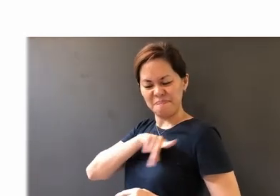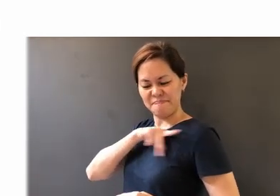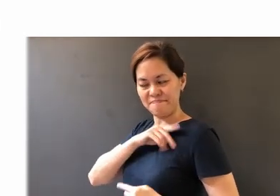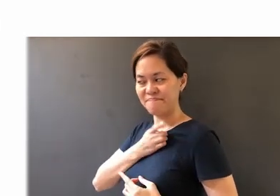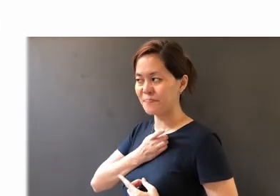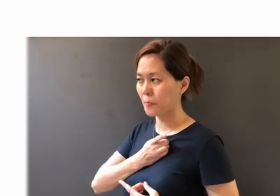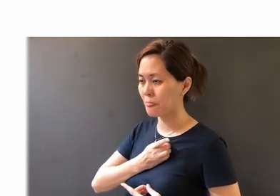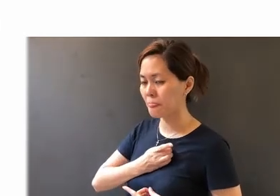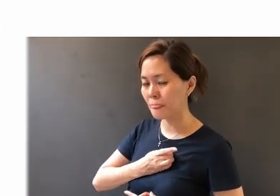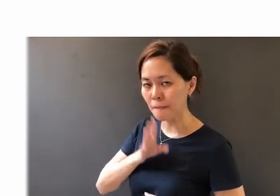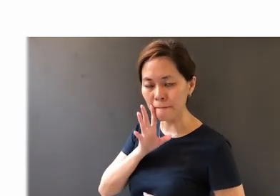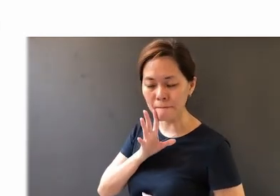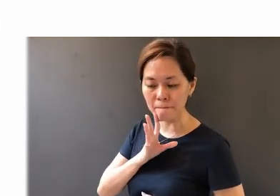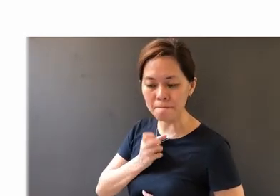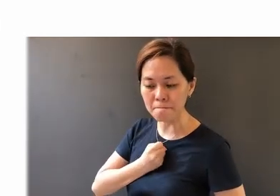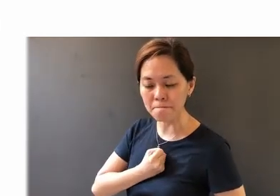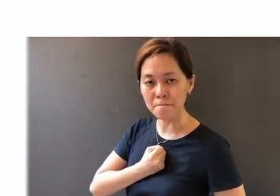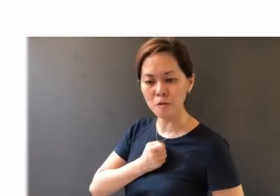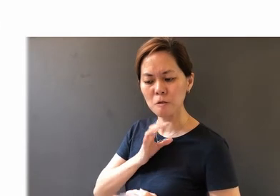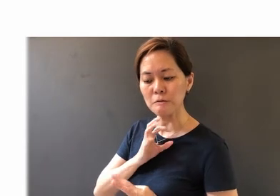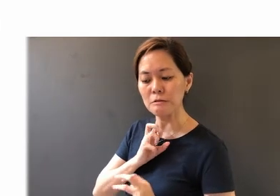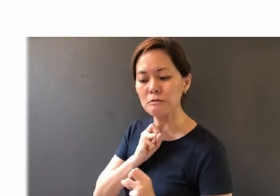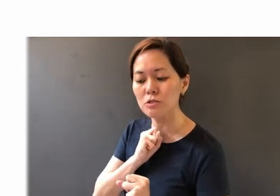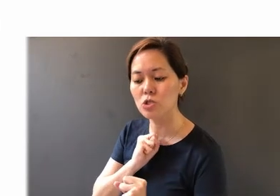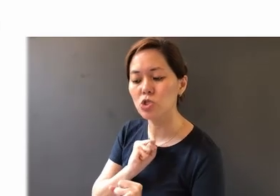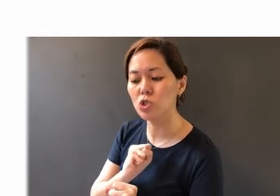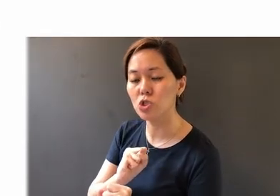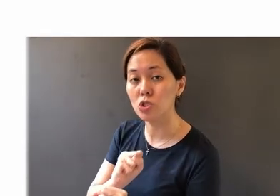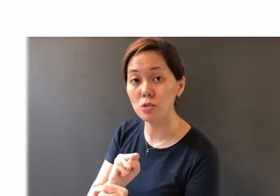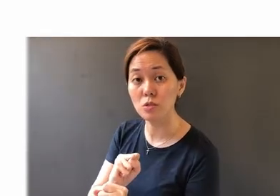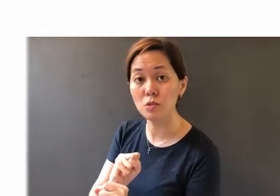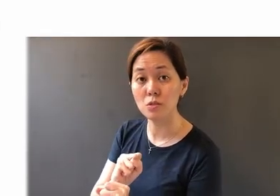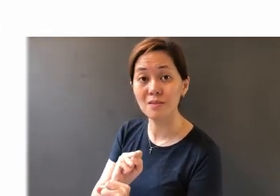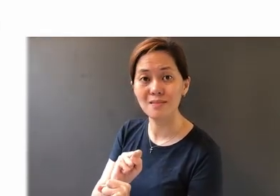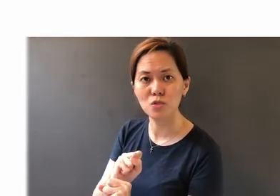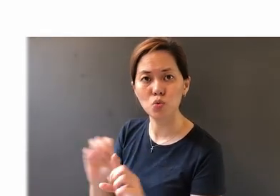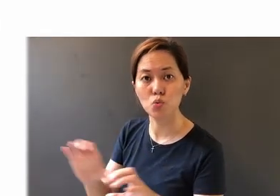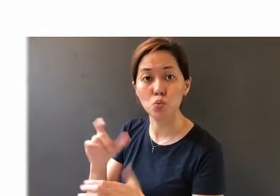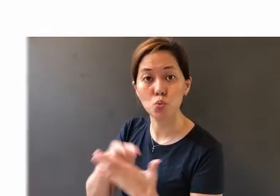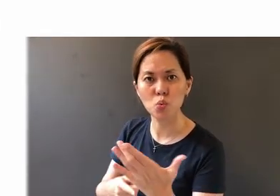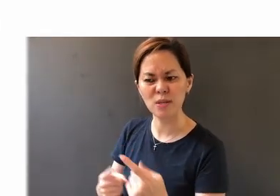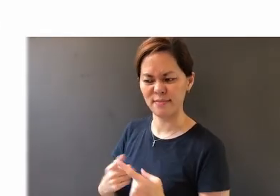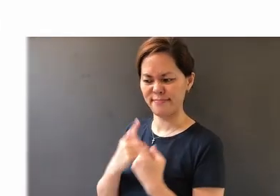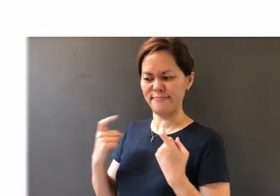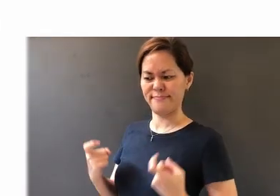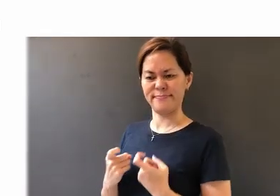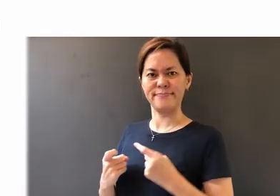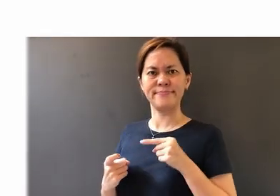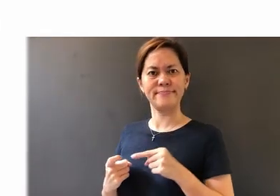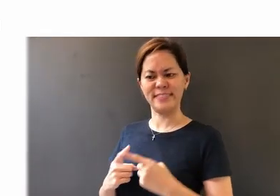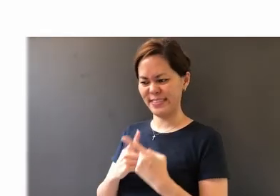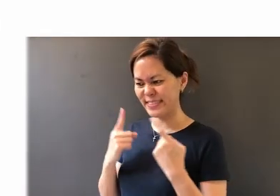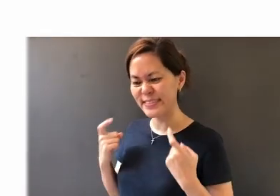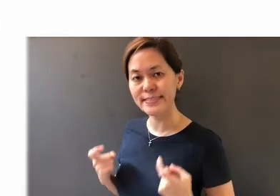we are led further, enticed and lured into sin, and sin will bring